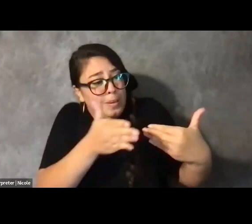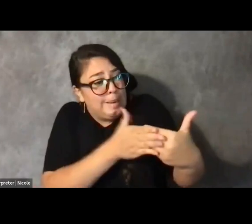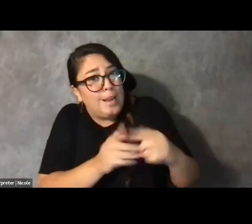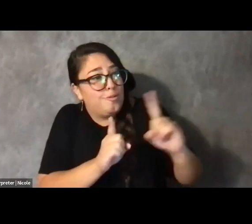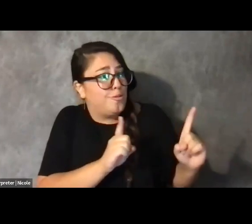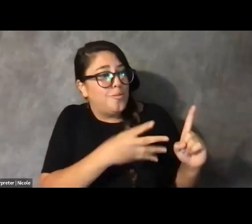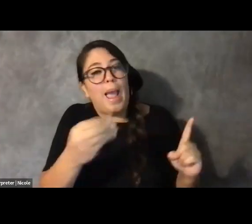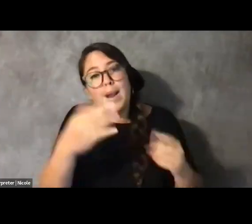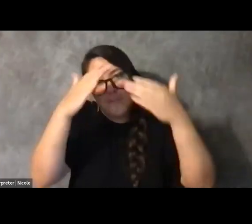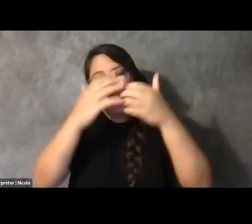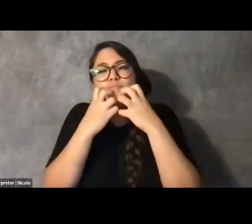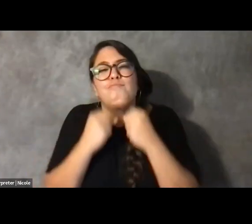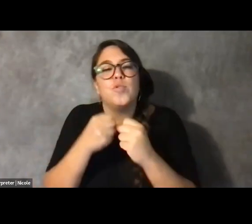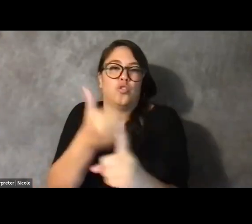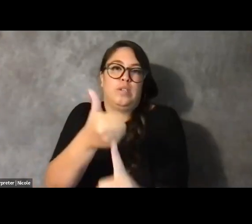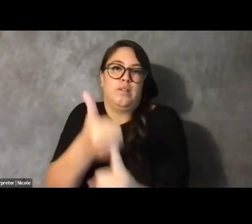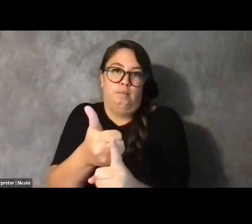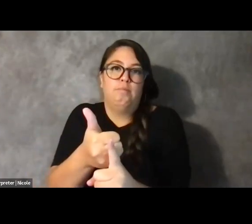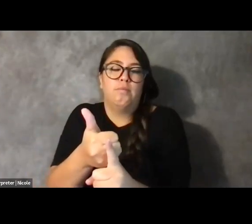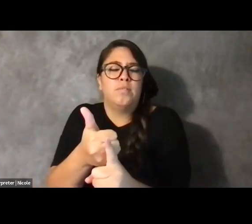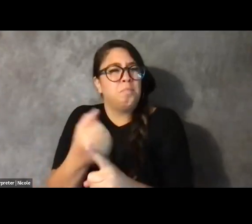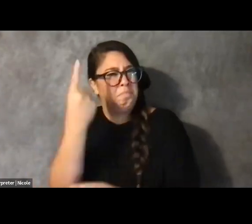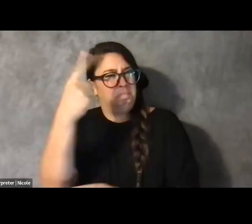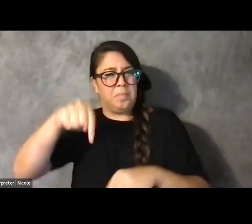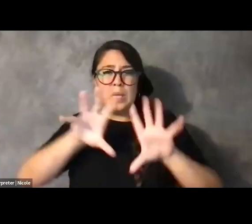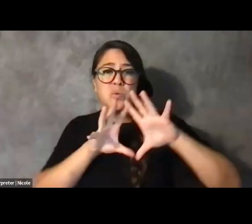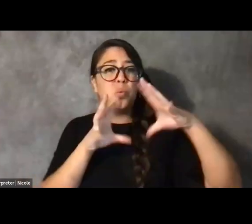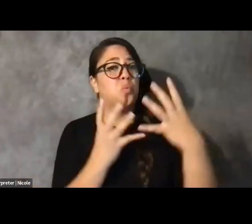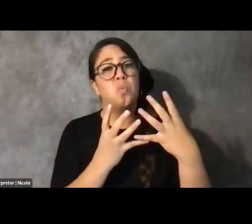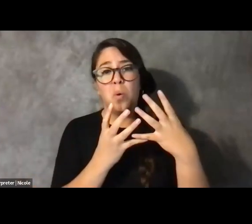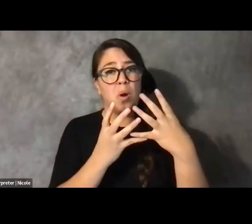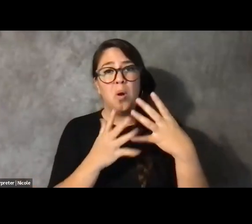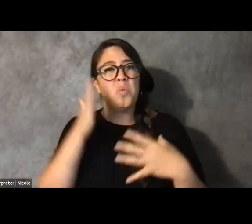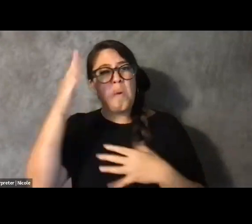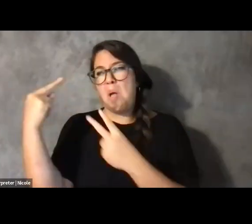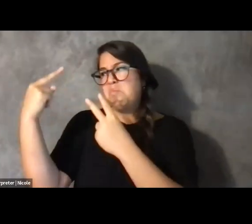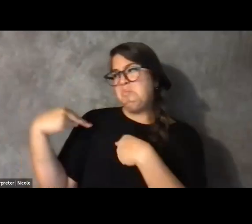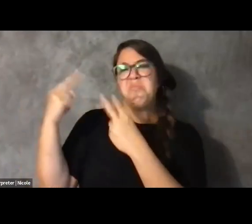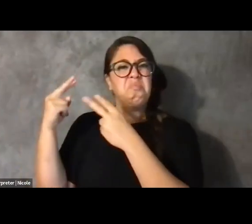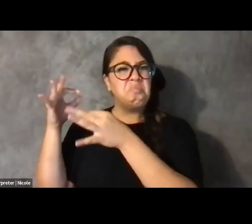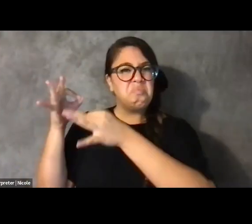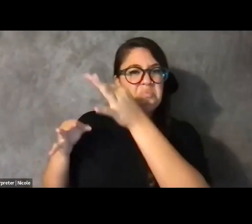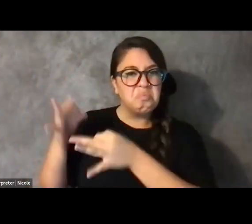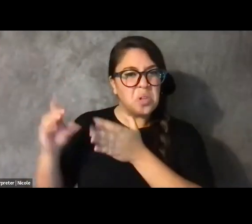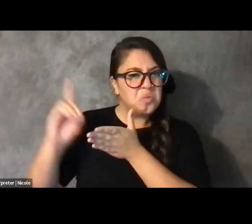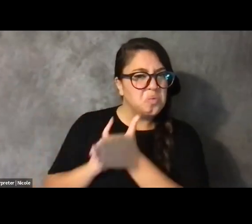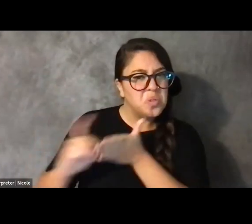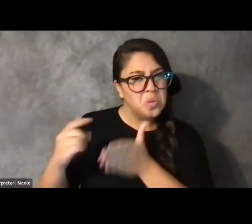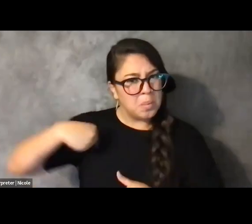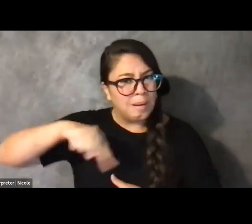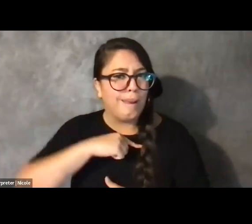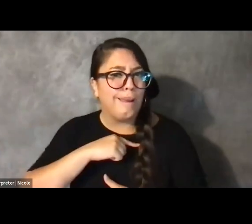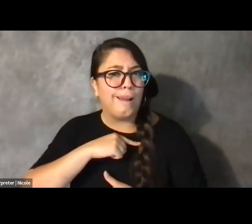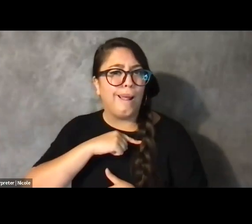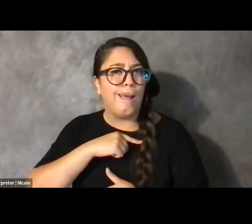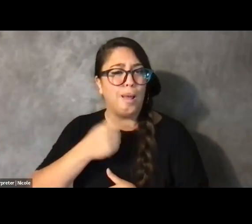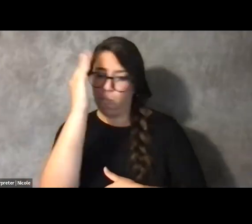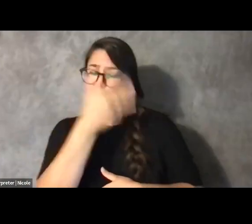Remembering that in a world that will look at us and judge us and pretend that we don't exist